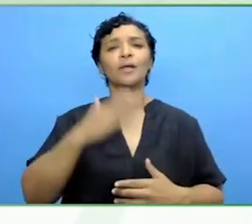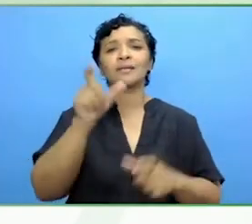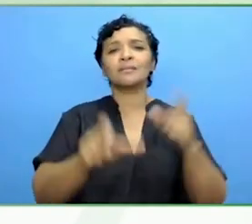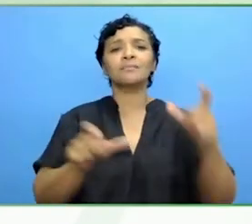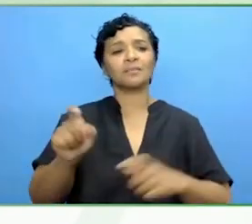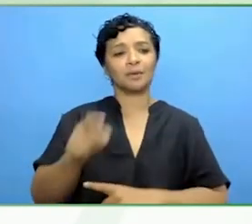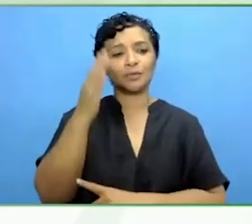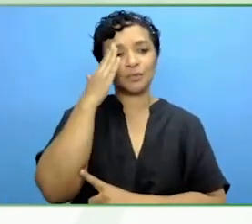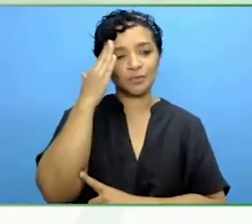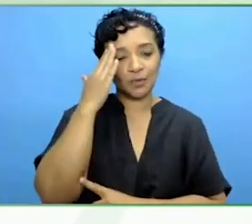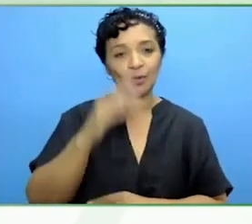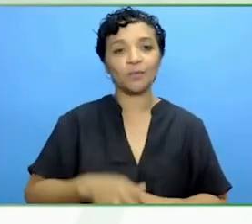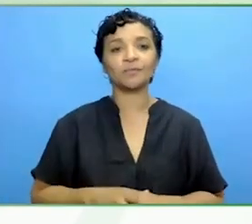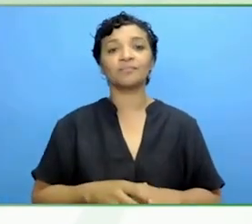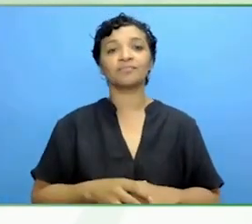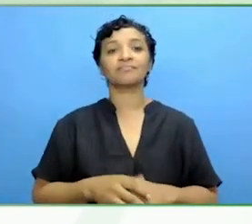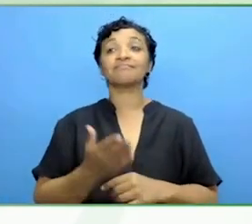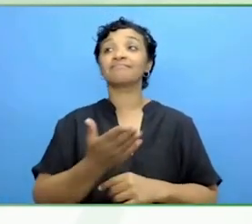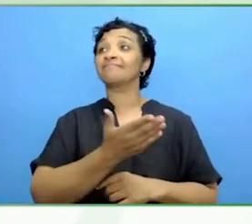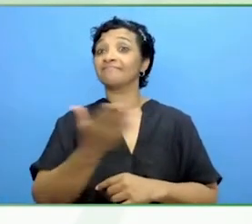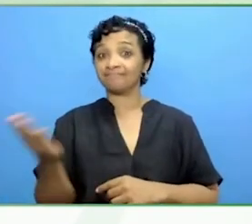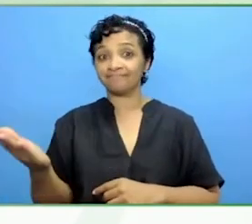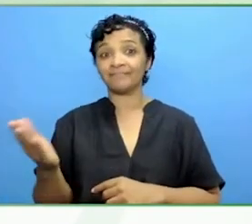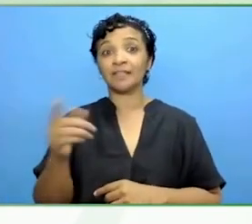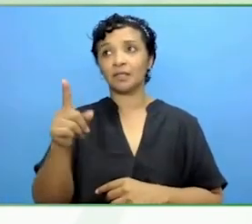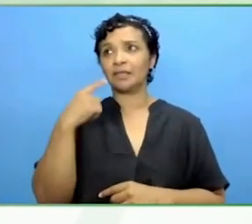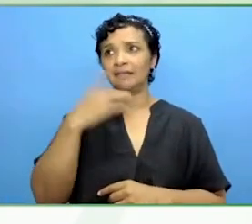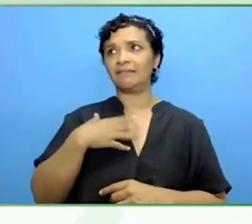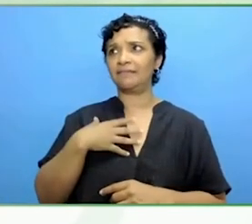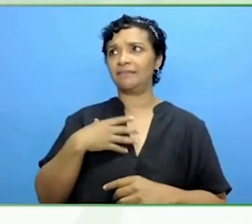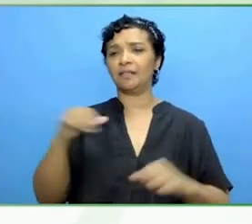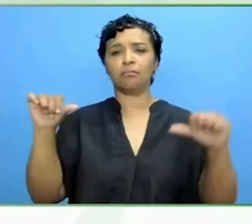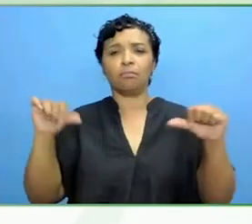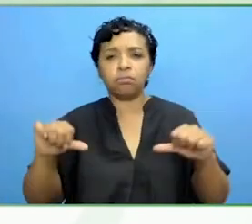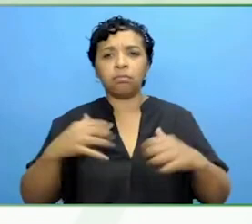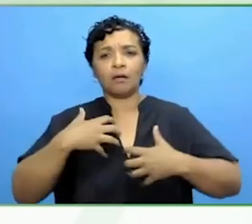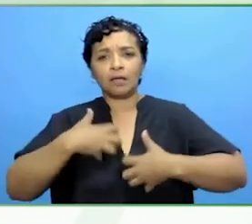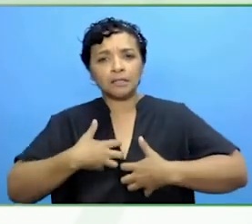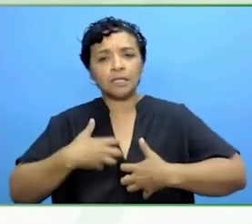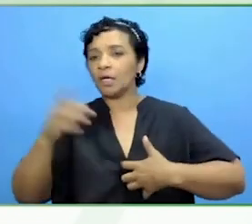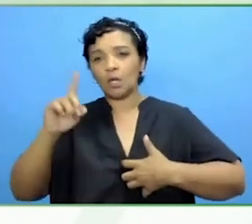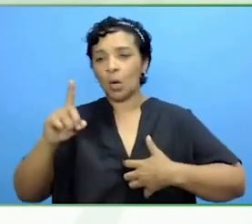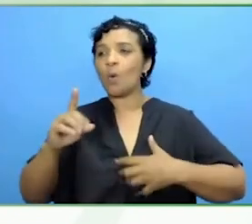Sanofi, I am here for you and so is Brendan. You have got a community and you belong.